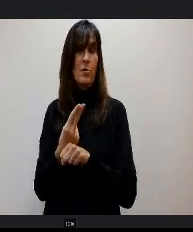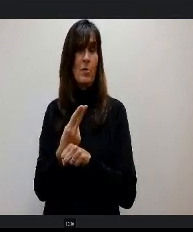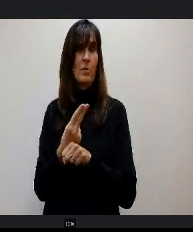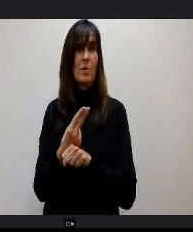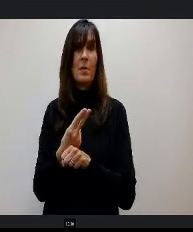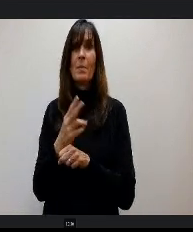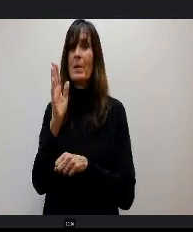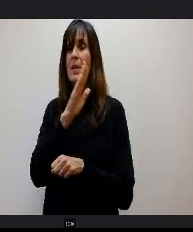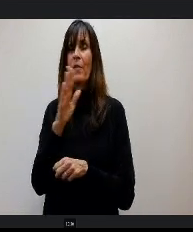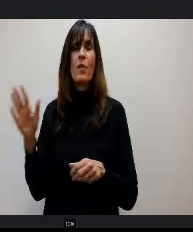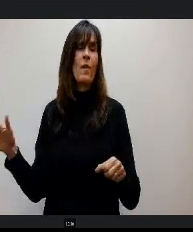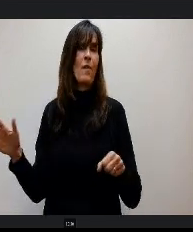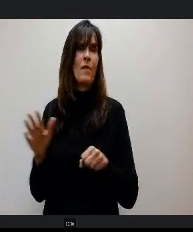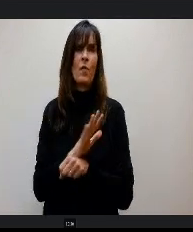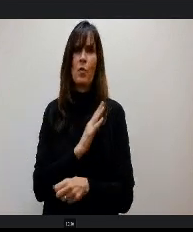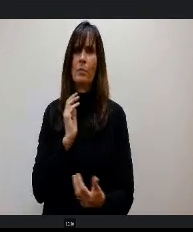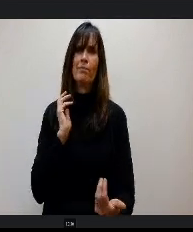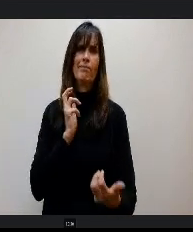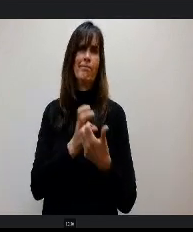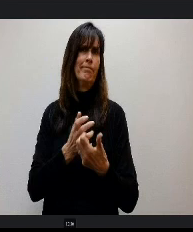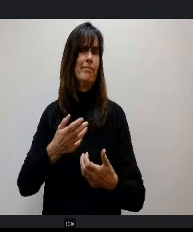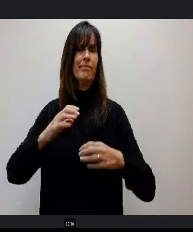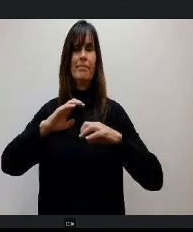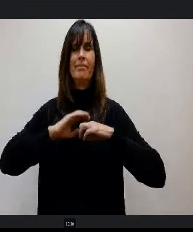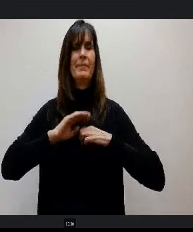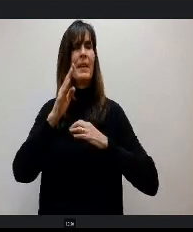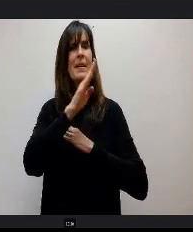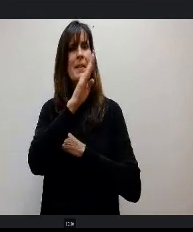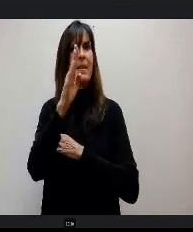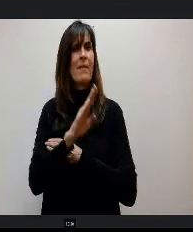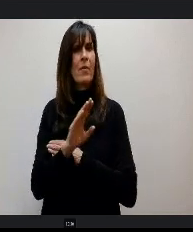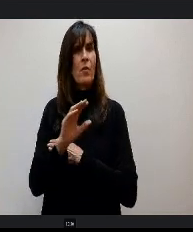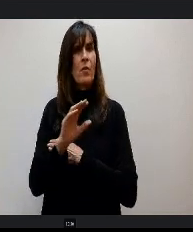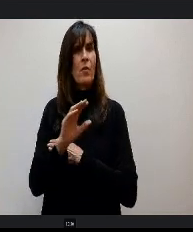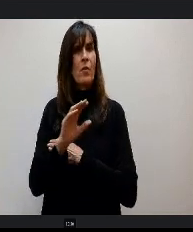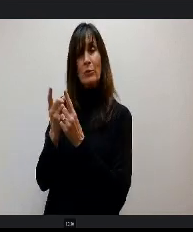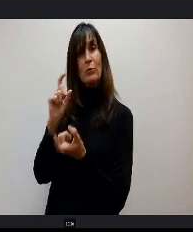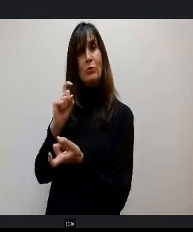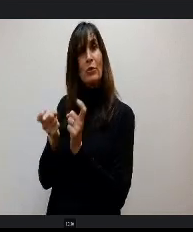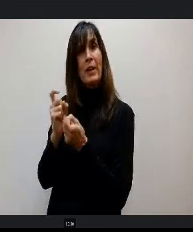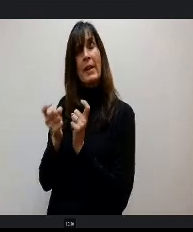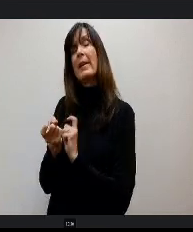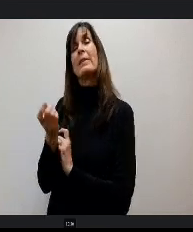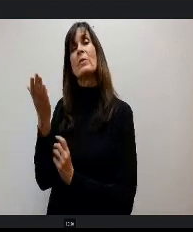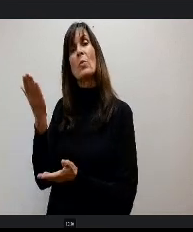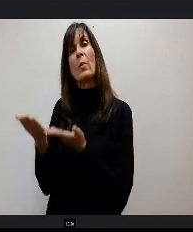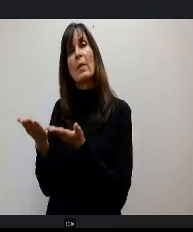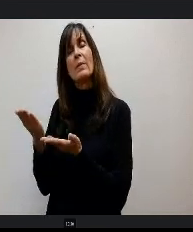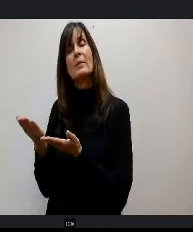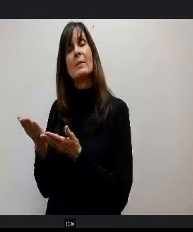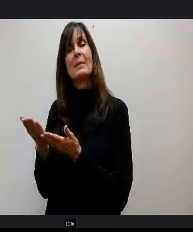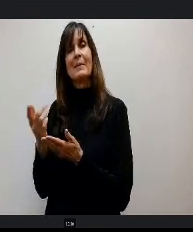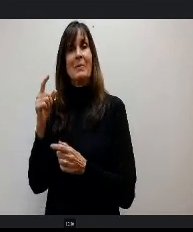We usually have a few positions that other districts might change that we don't have an opportunity to fix during that cycle